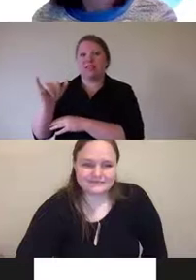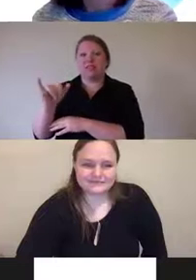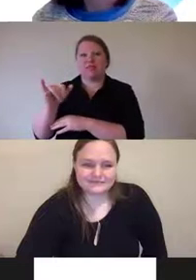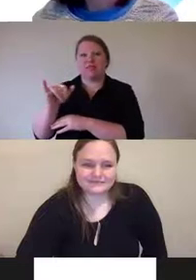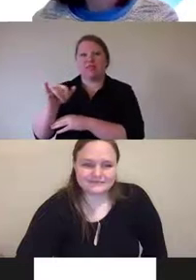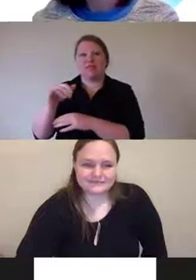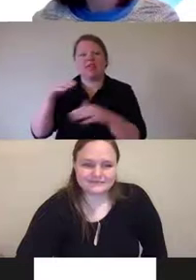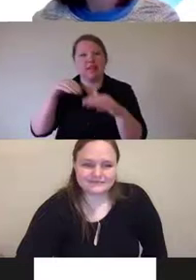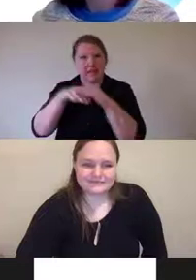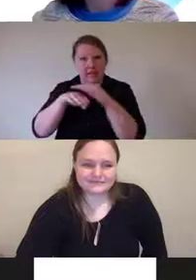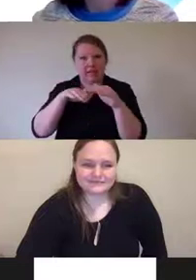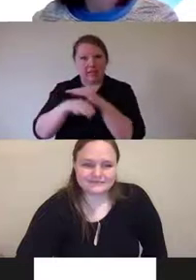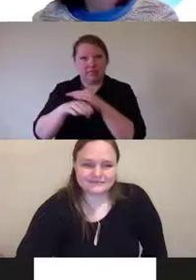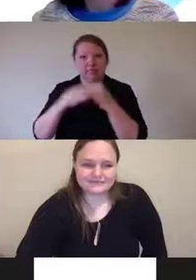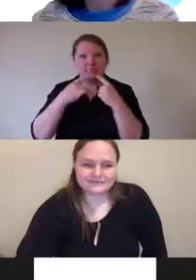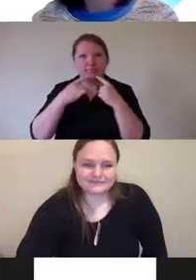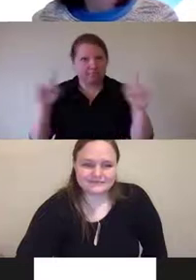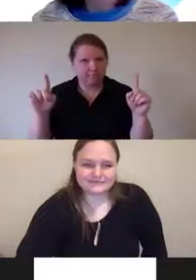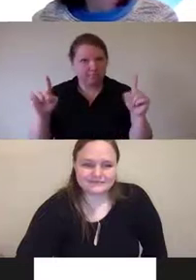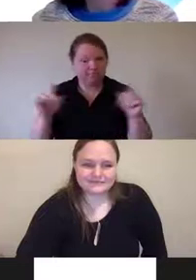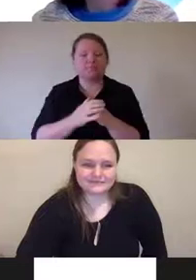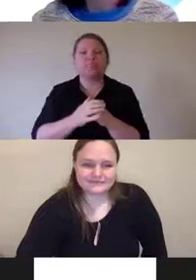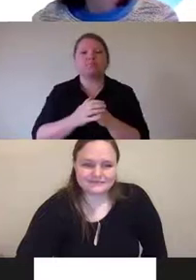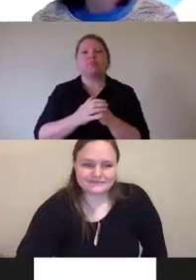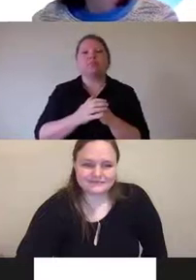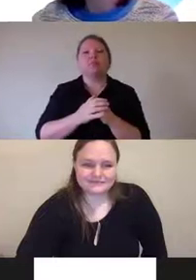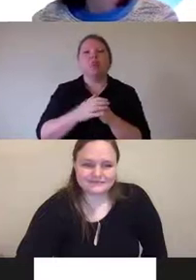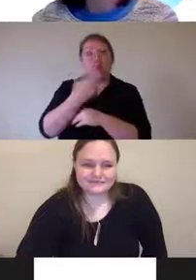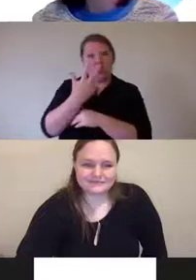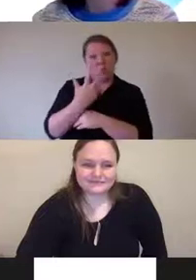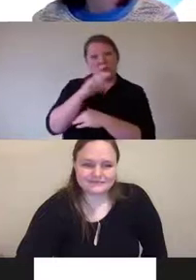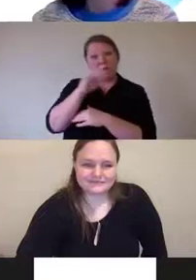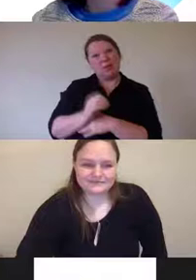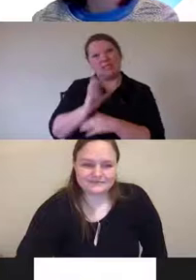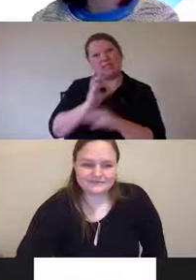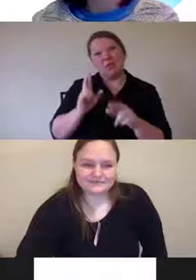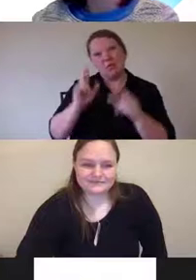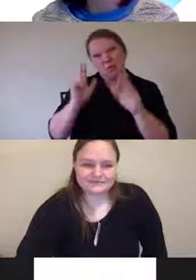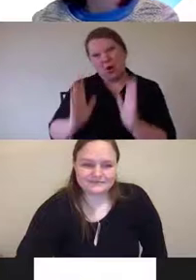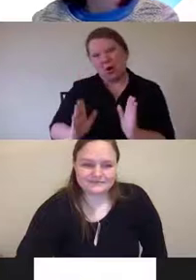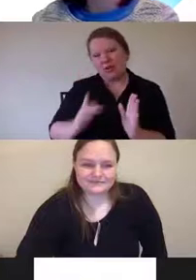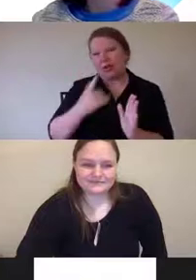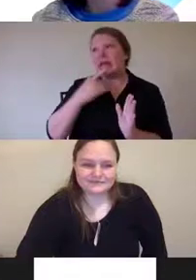So 3% of respondents said that they were very effective.